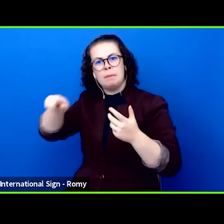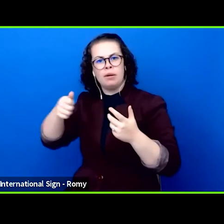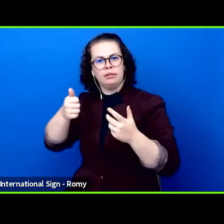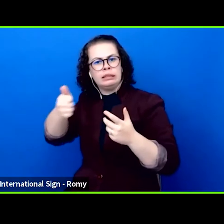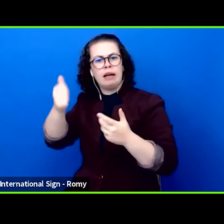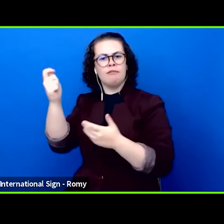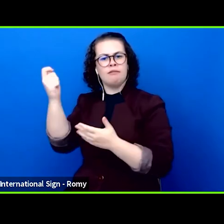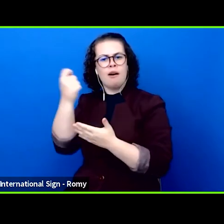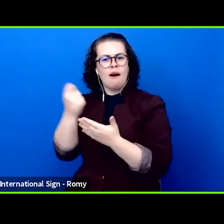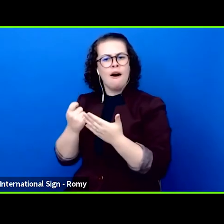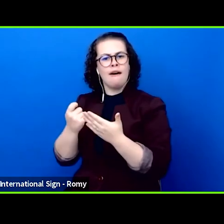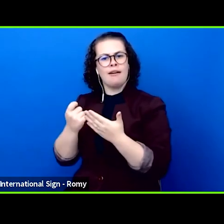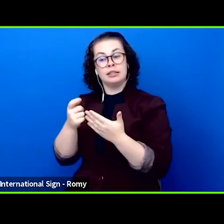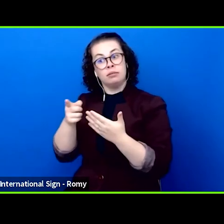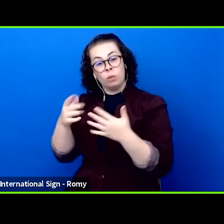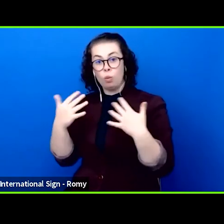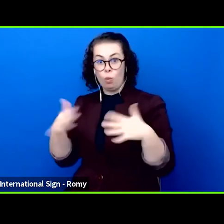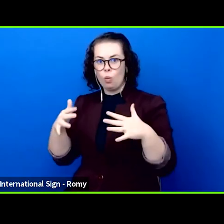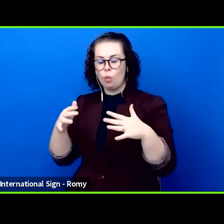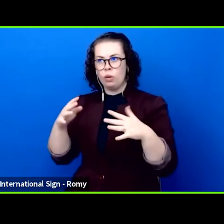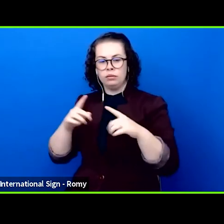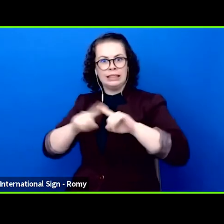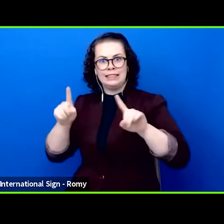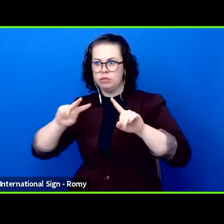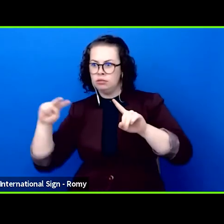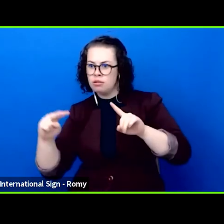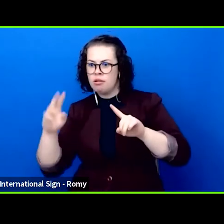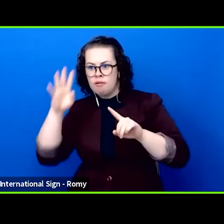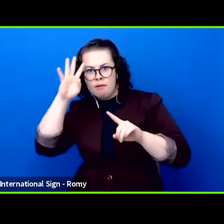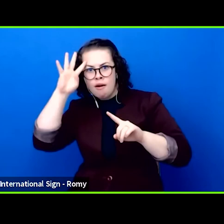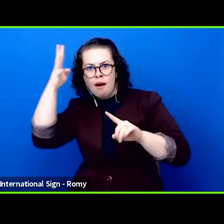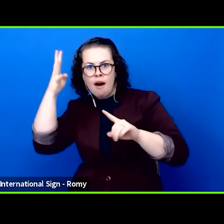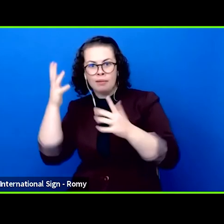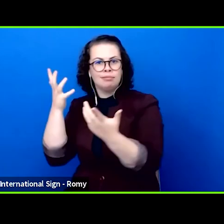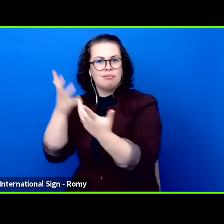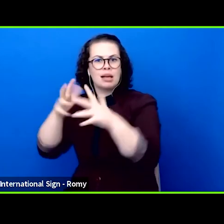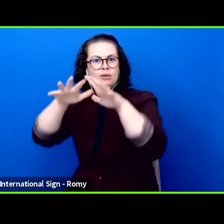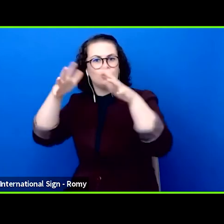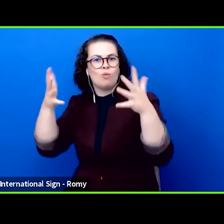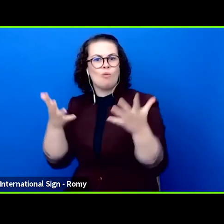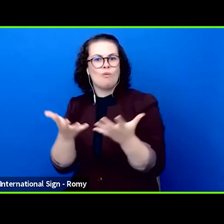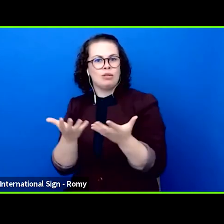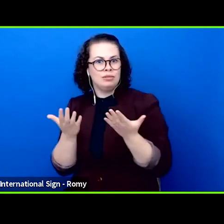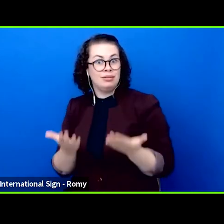of creating new ideas and projects according to the circumstances.With a total of 10 works from